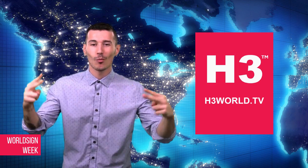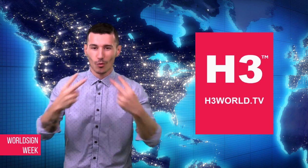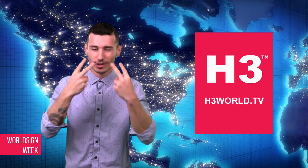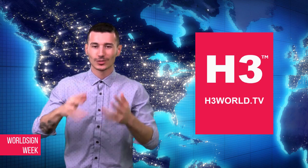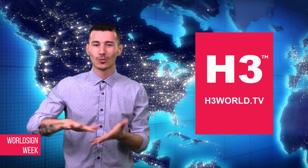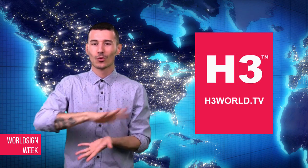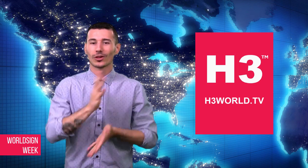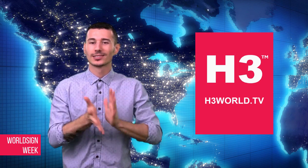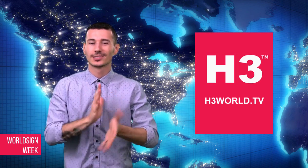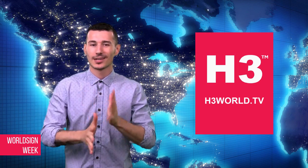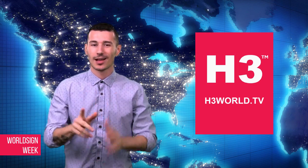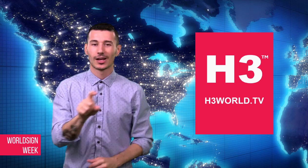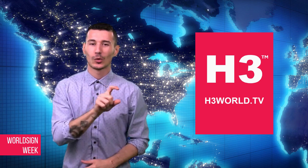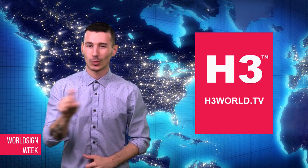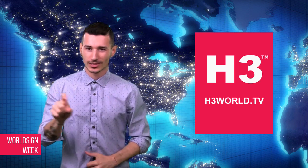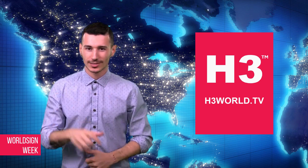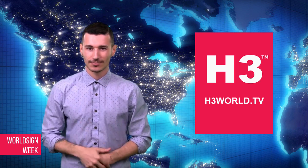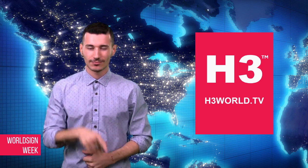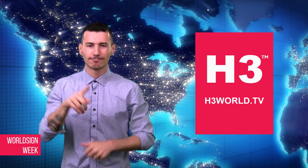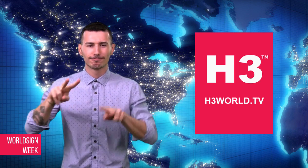Thank you for watching WorldSign Week,